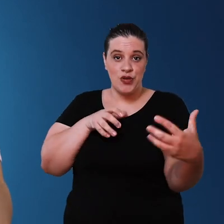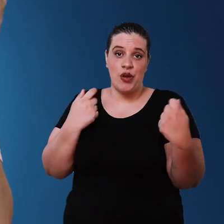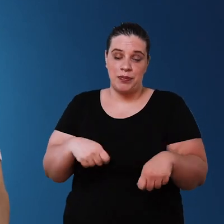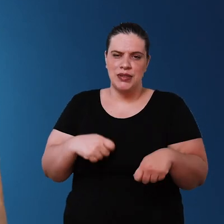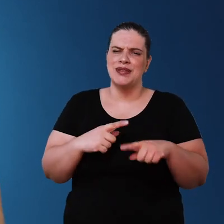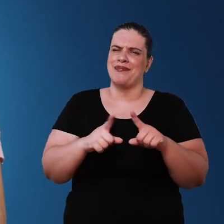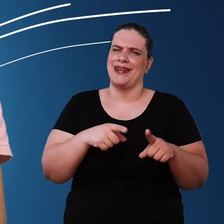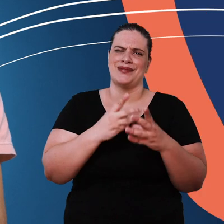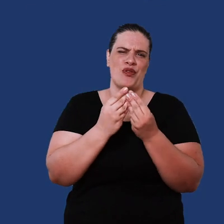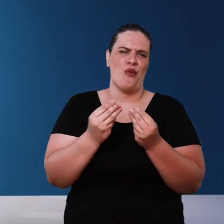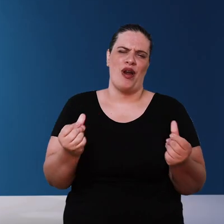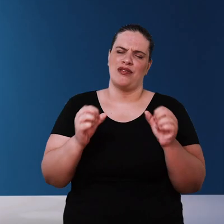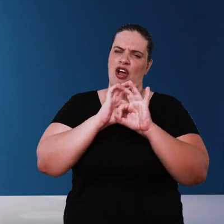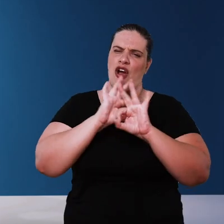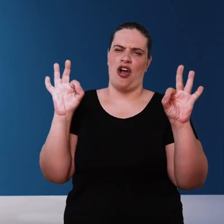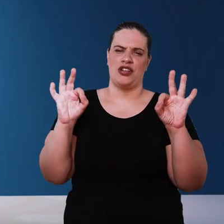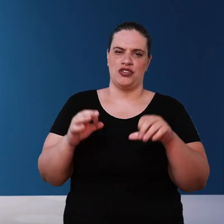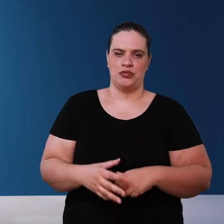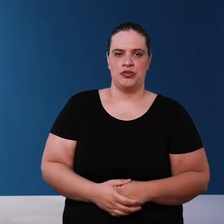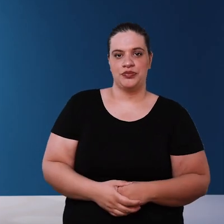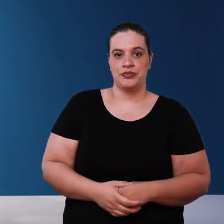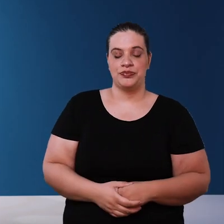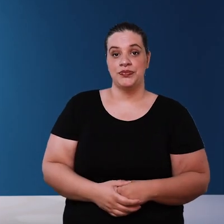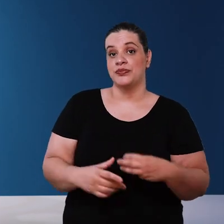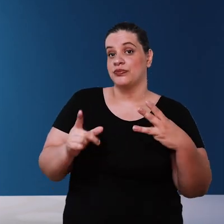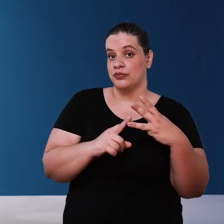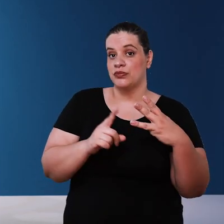great quality water the third aspect of a complex system is